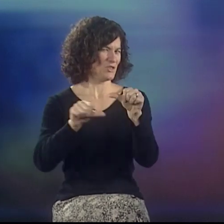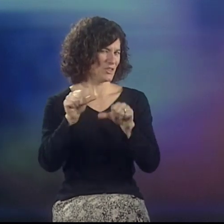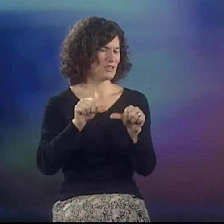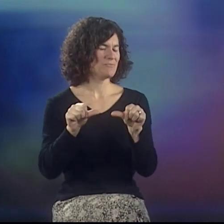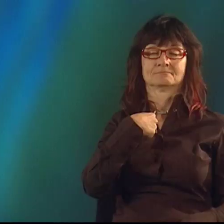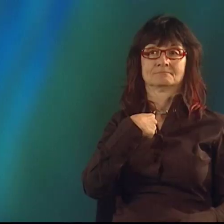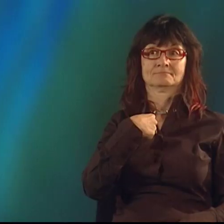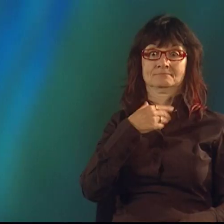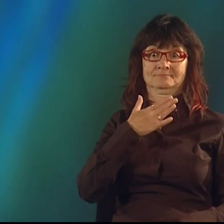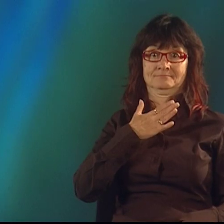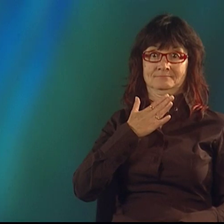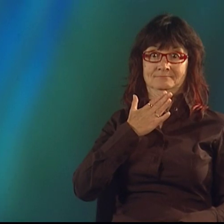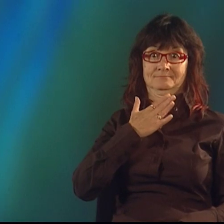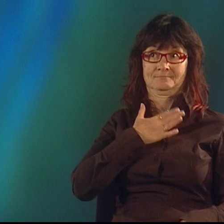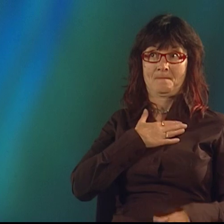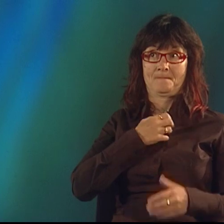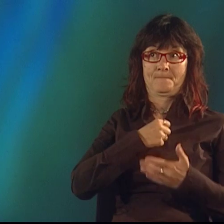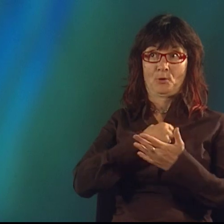and that's what happened when we met each other.